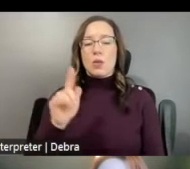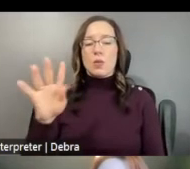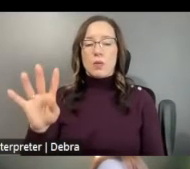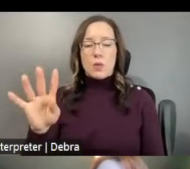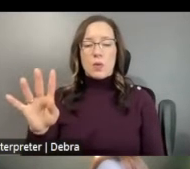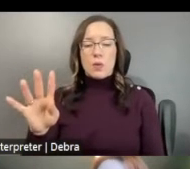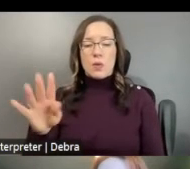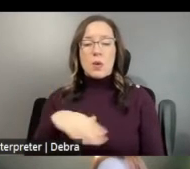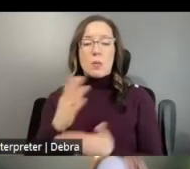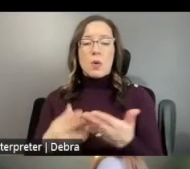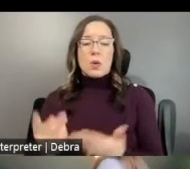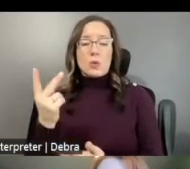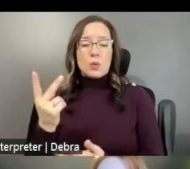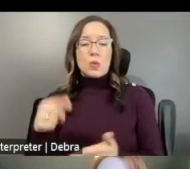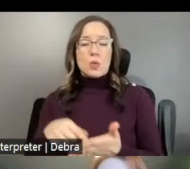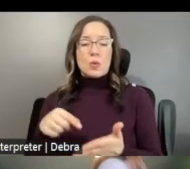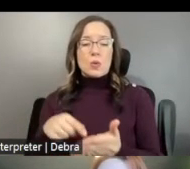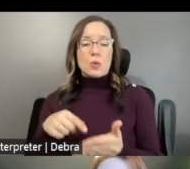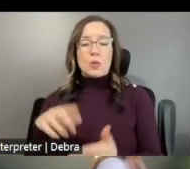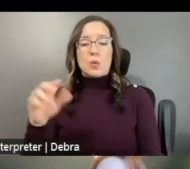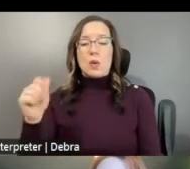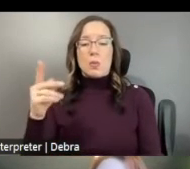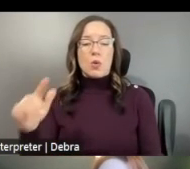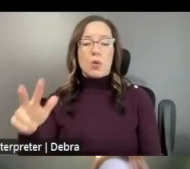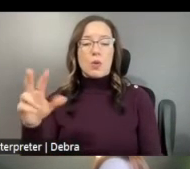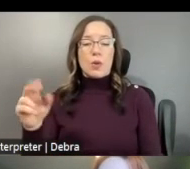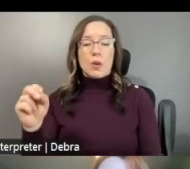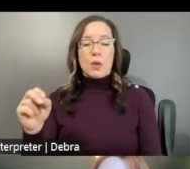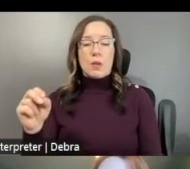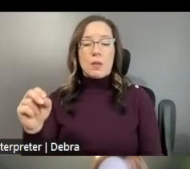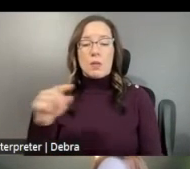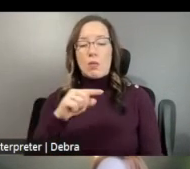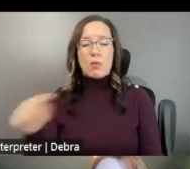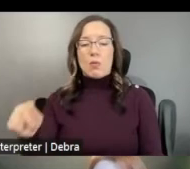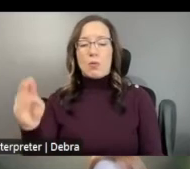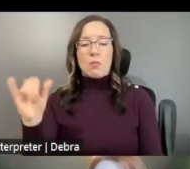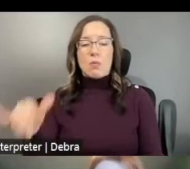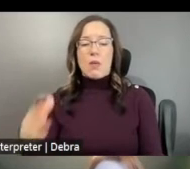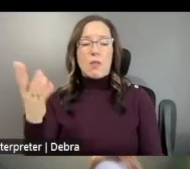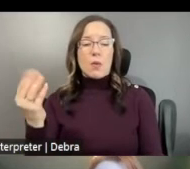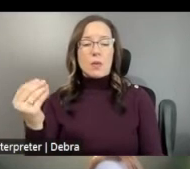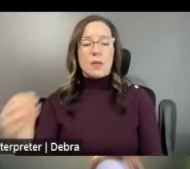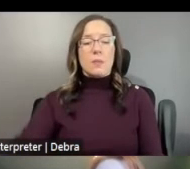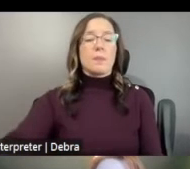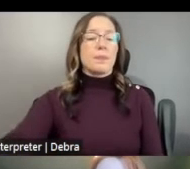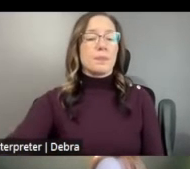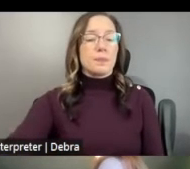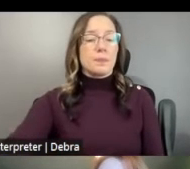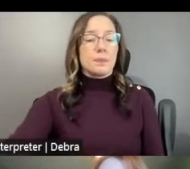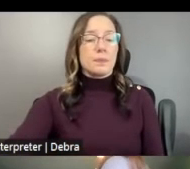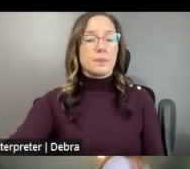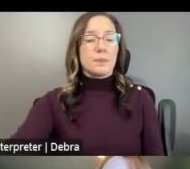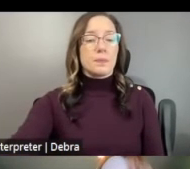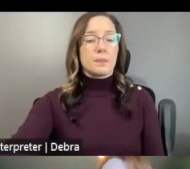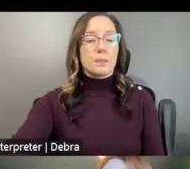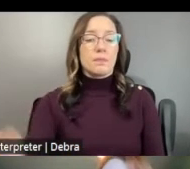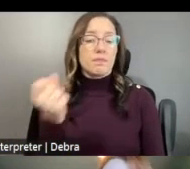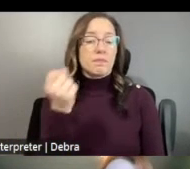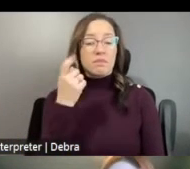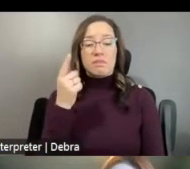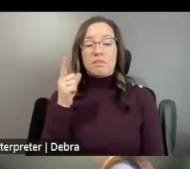AND PART DUE, PART TWO IS DUE APRIL 30TH THROUGH MAY 14. BUT PLEASE NOTE YOU CANNOT APPLY TO